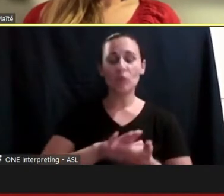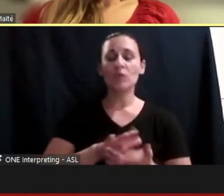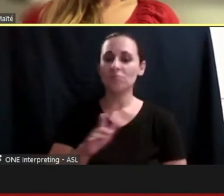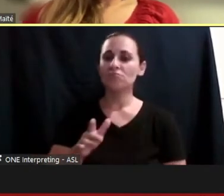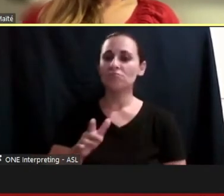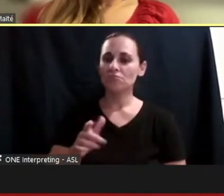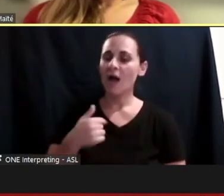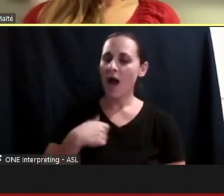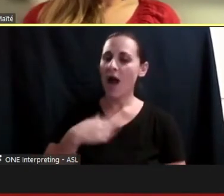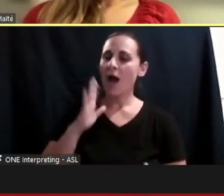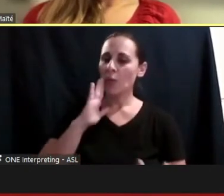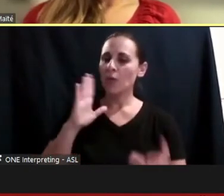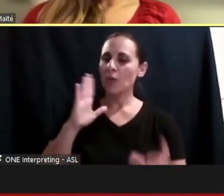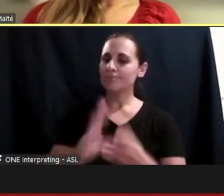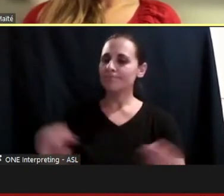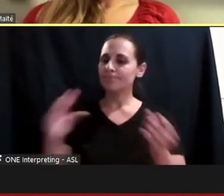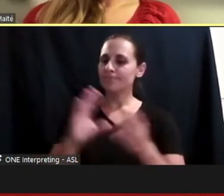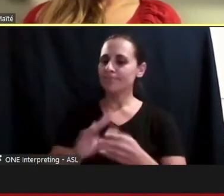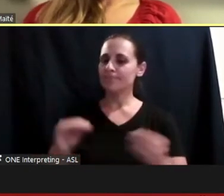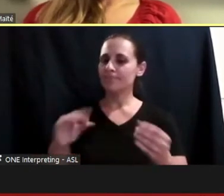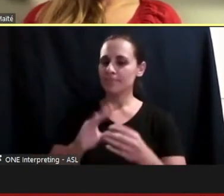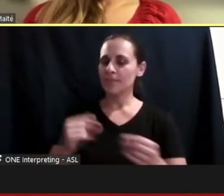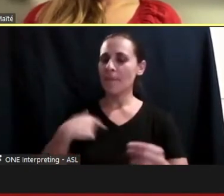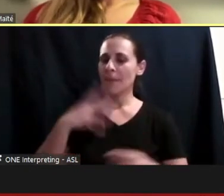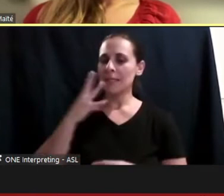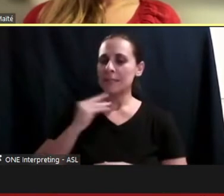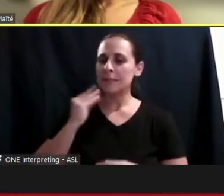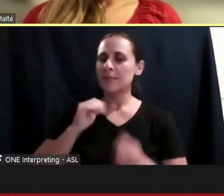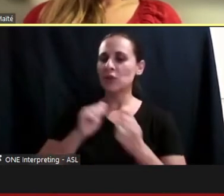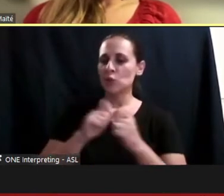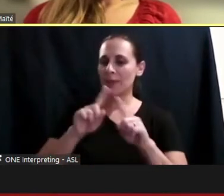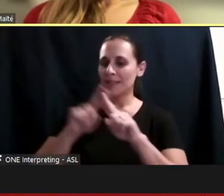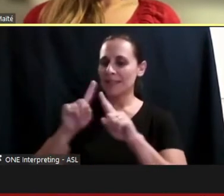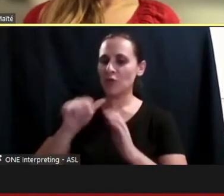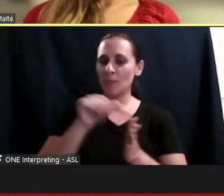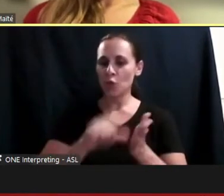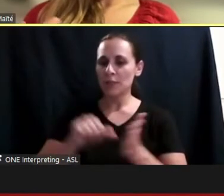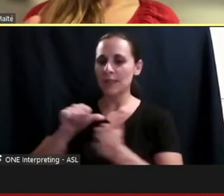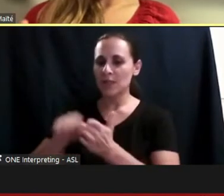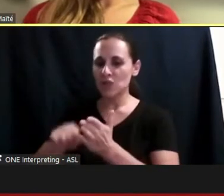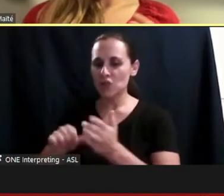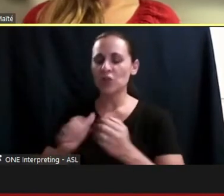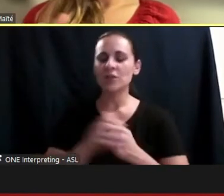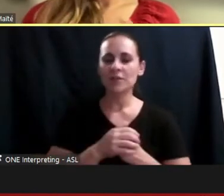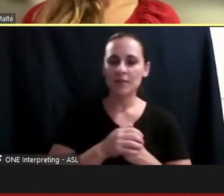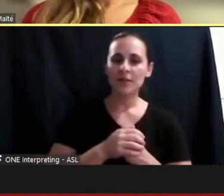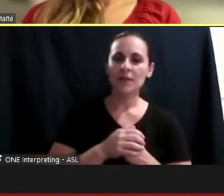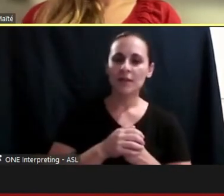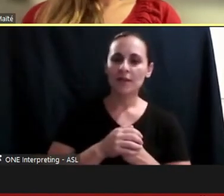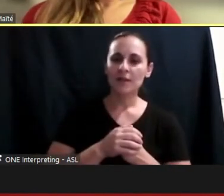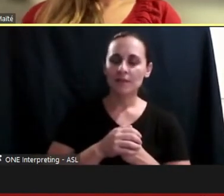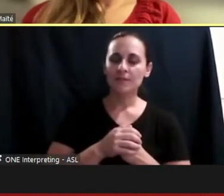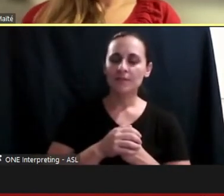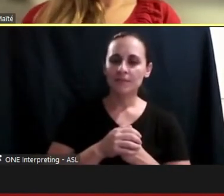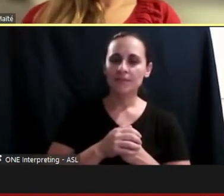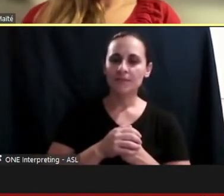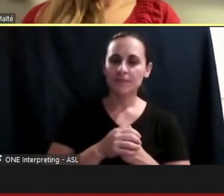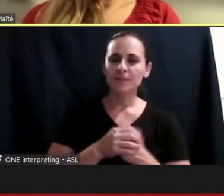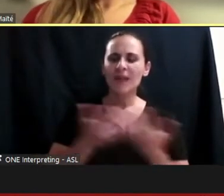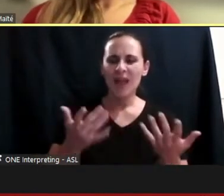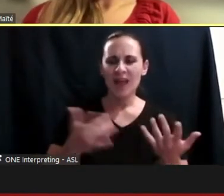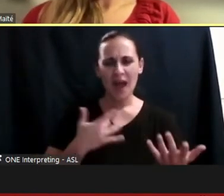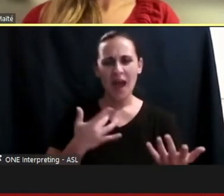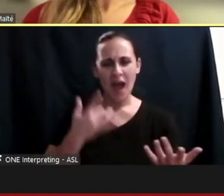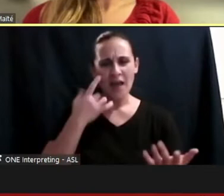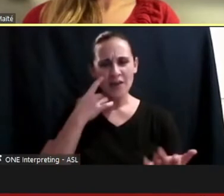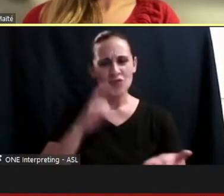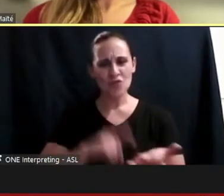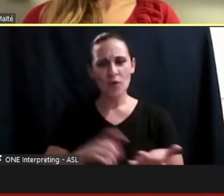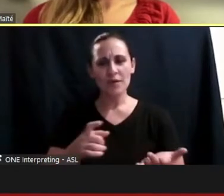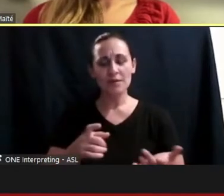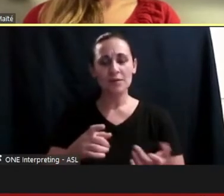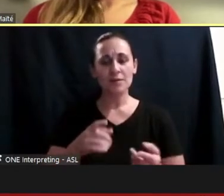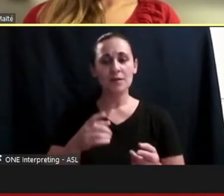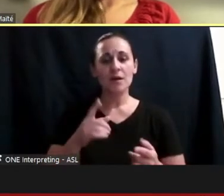going to these procedures and realize that until you have a disability you don't always fully